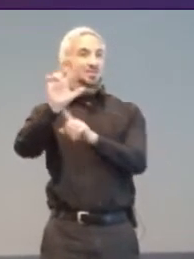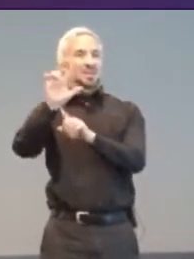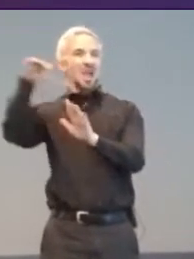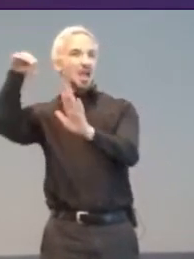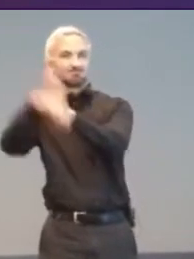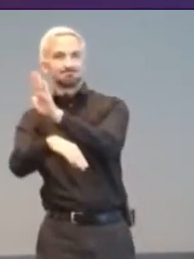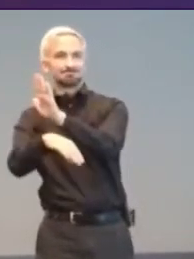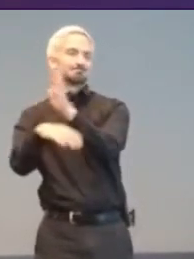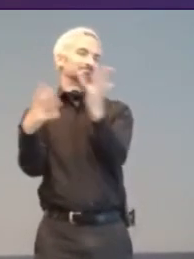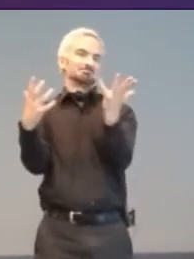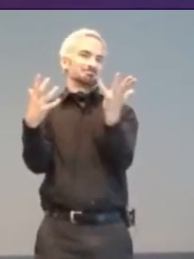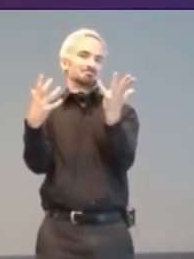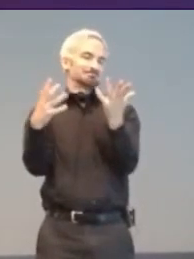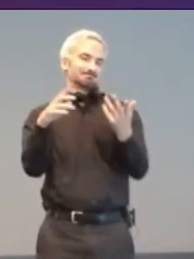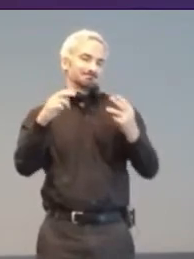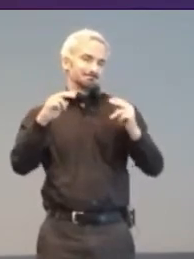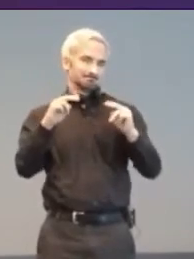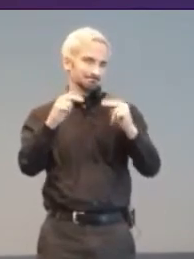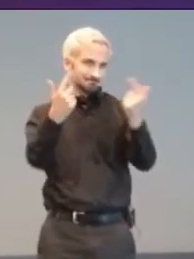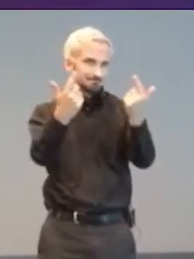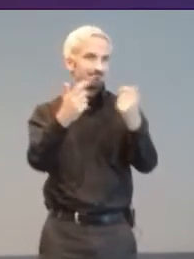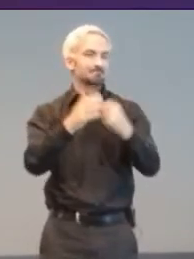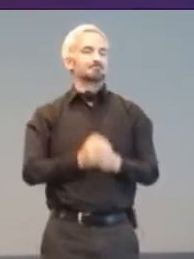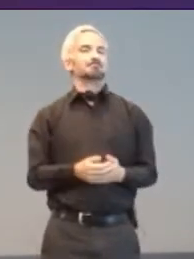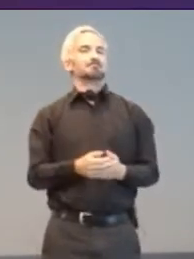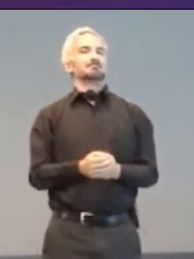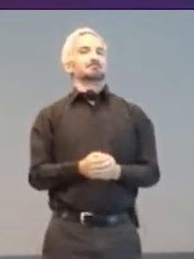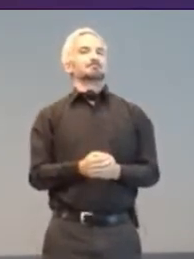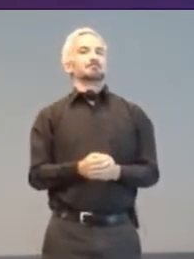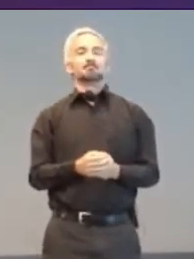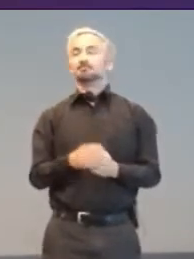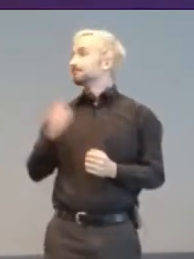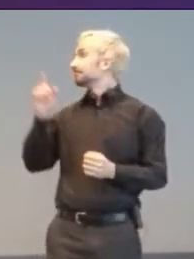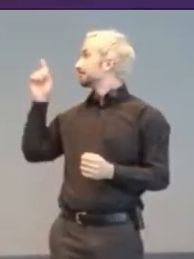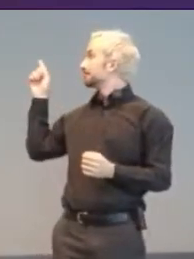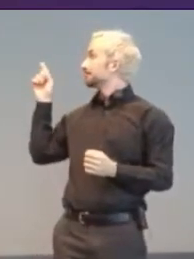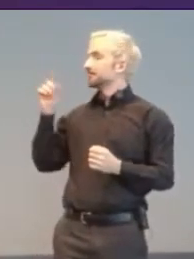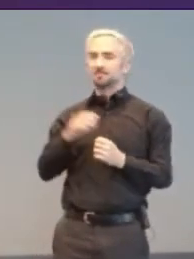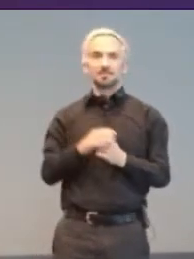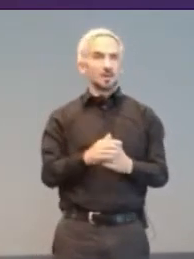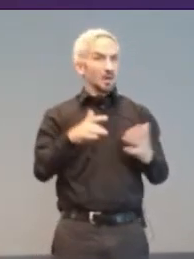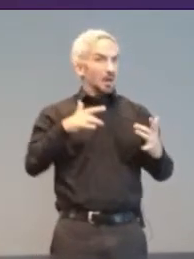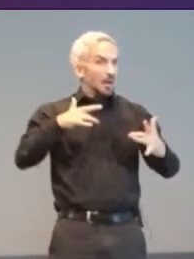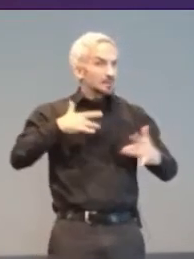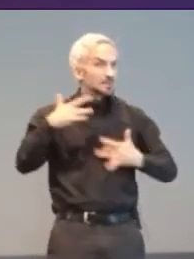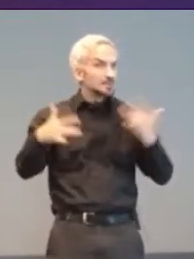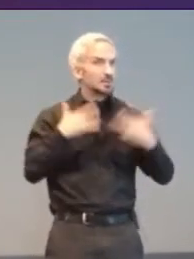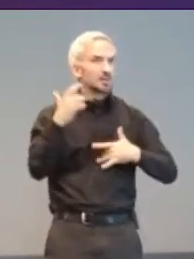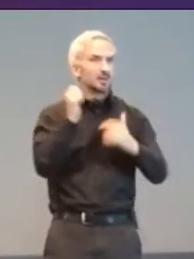In 1986 French Handisport ran exciting competitions using modified game equipment.